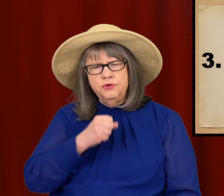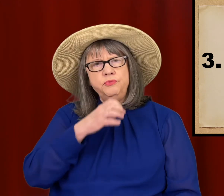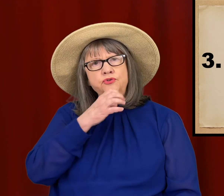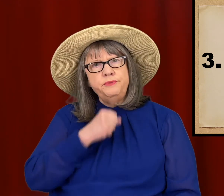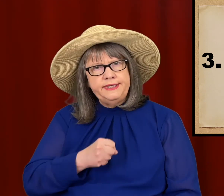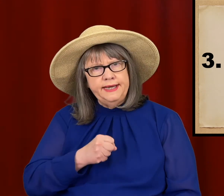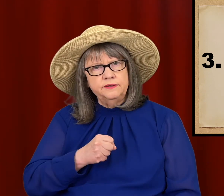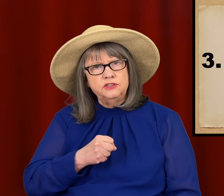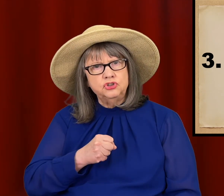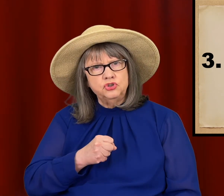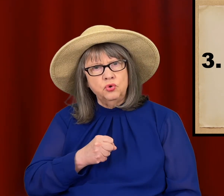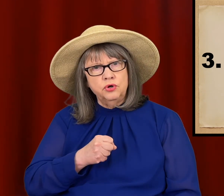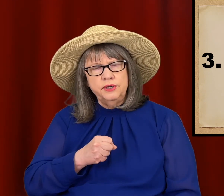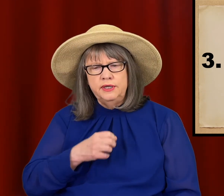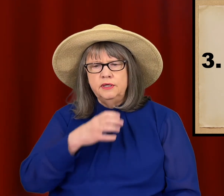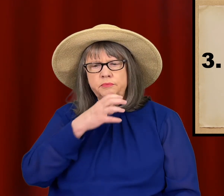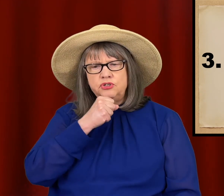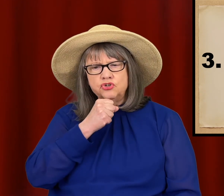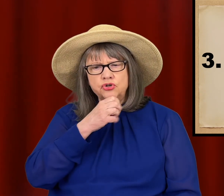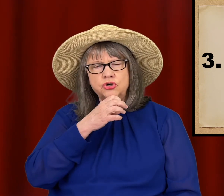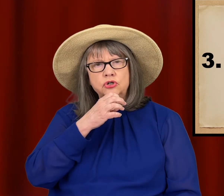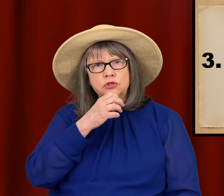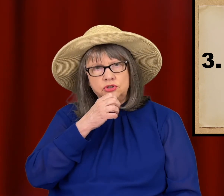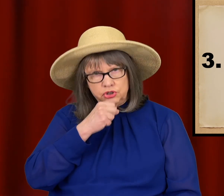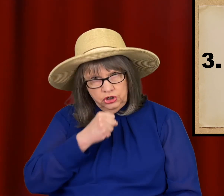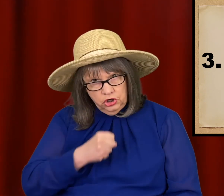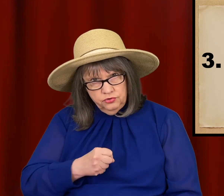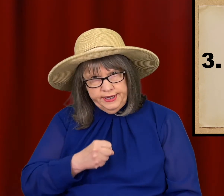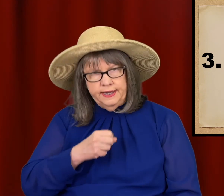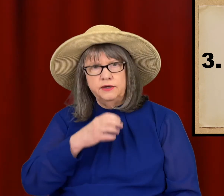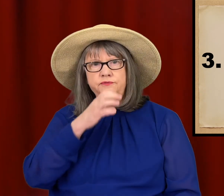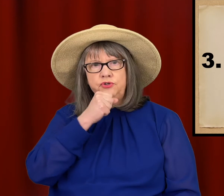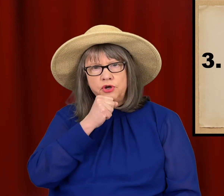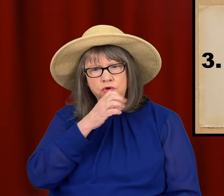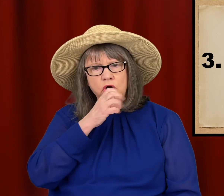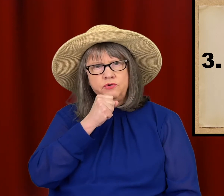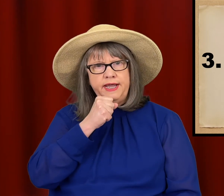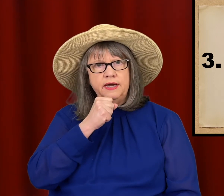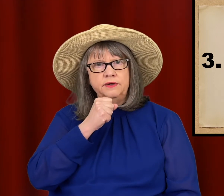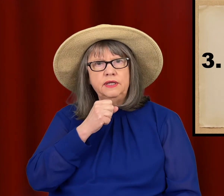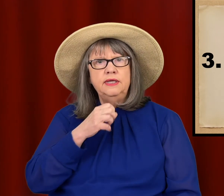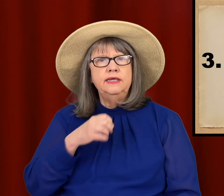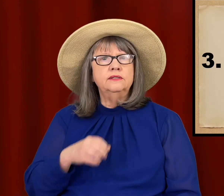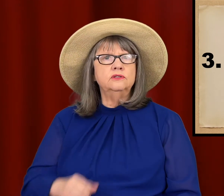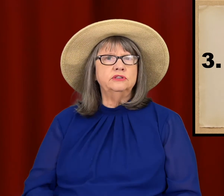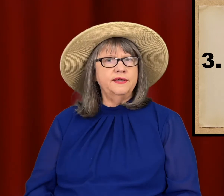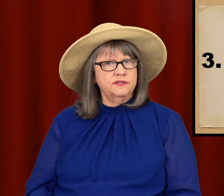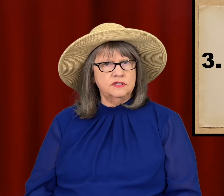the movement down is short, be sure to go down. If you don't go down it looks like the